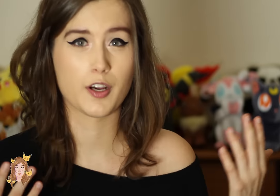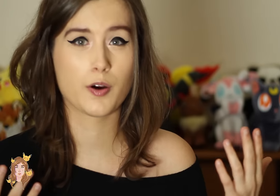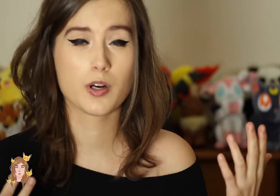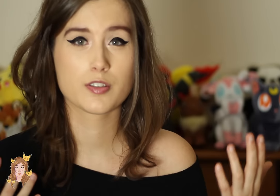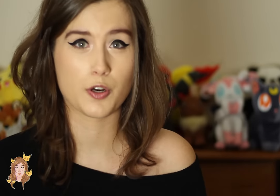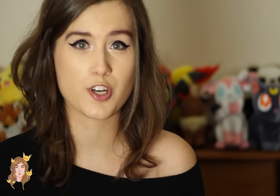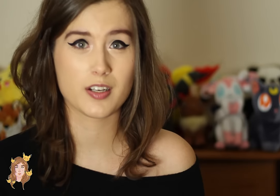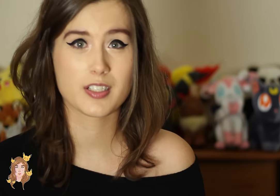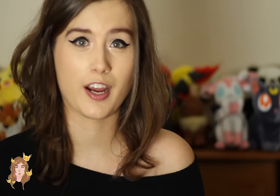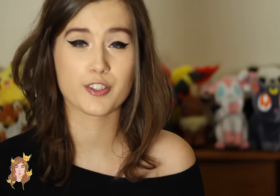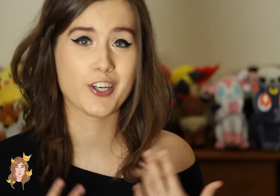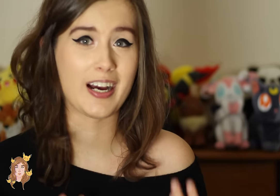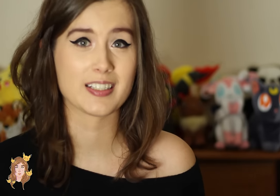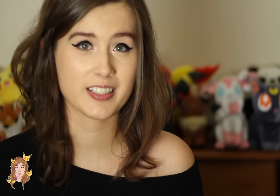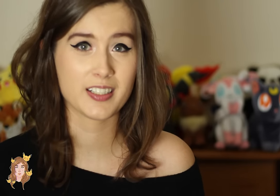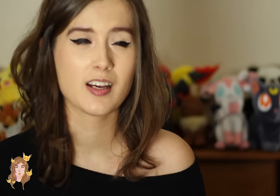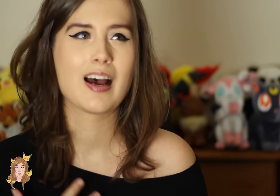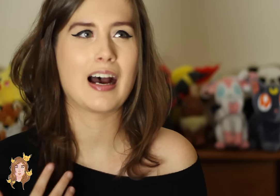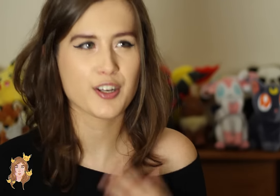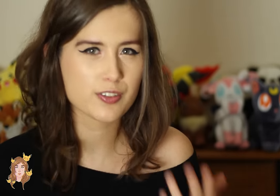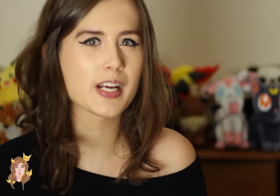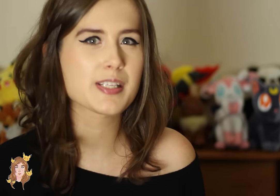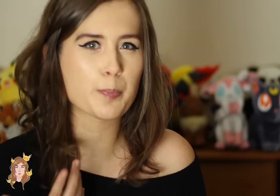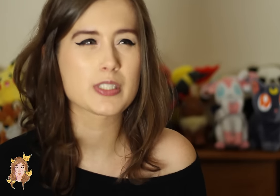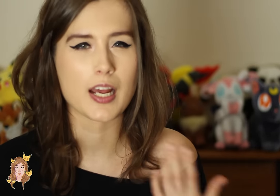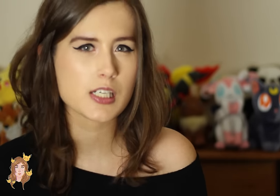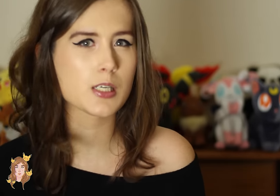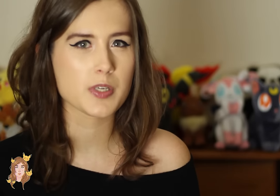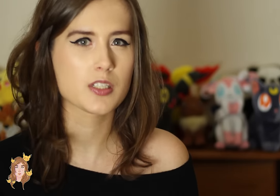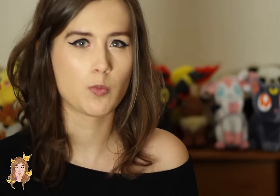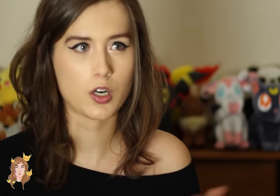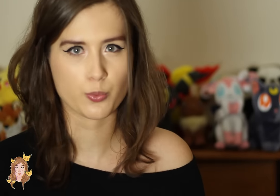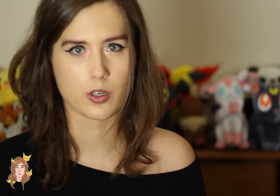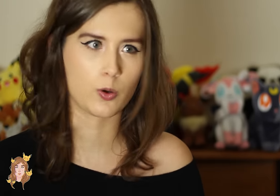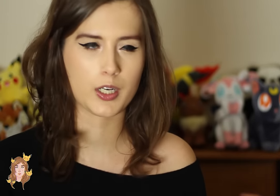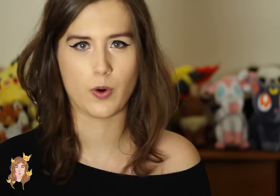So, Shoshannah’s character, Eileen, actually ends up pretending to be someone real quick